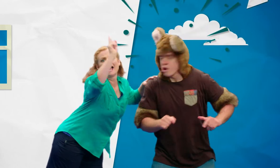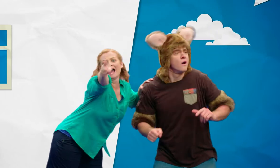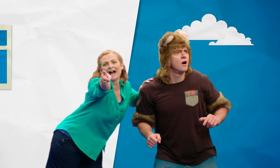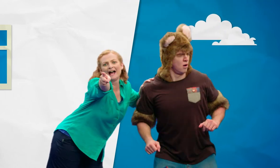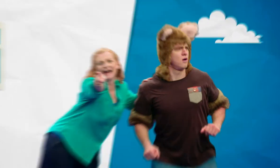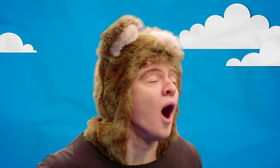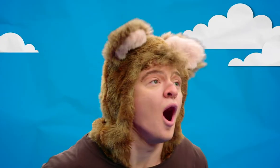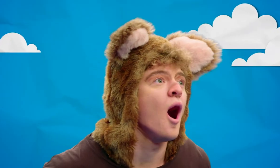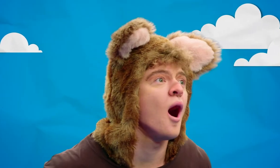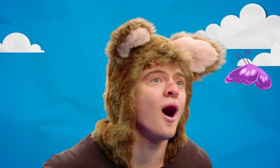Look!